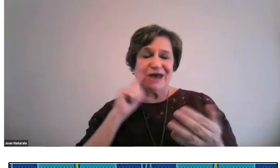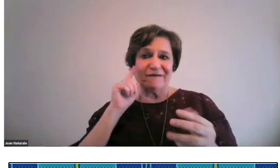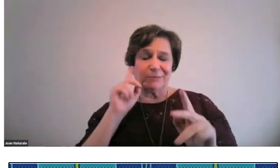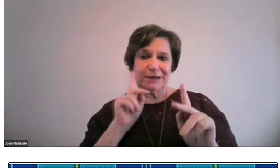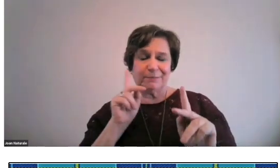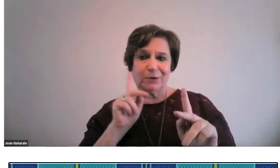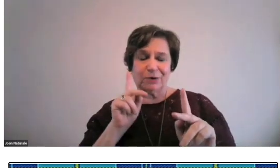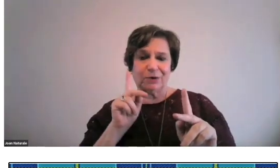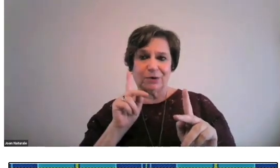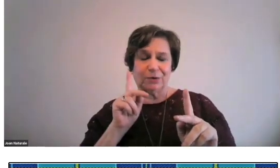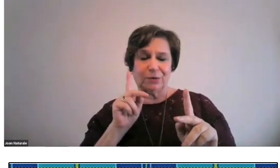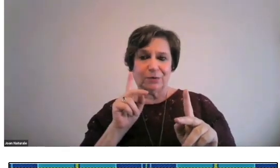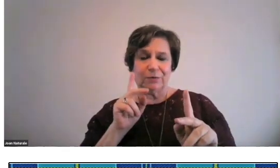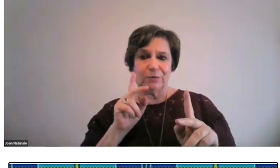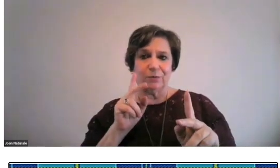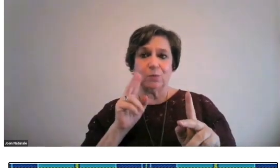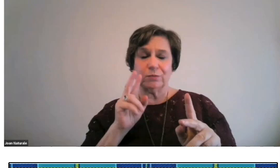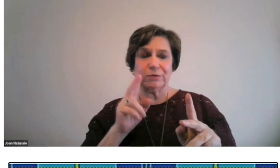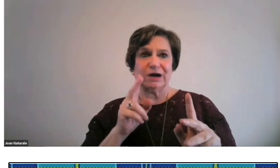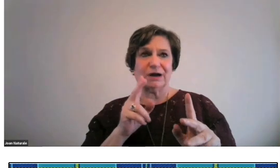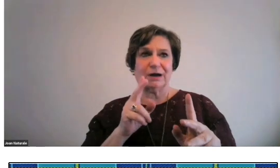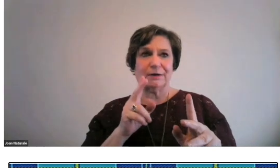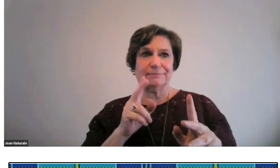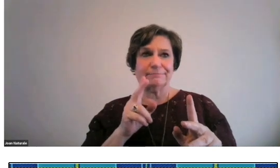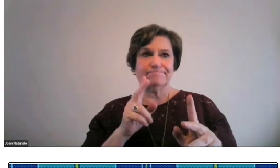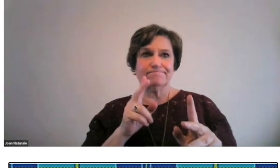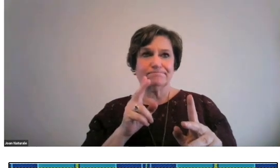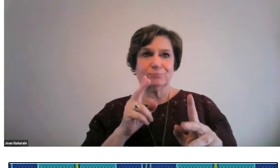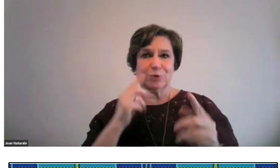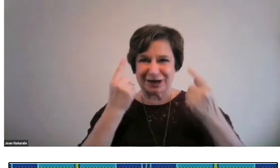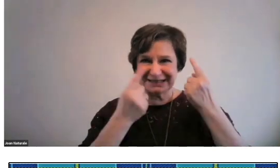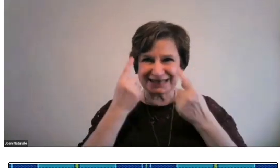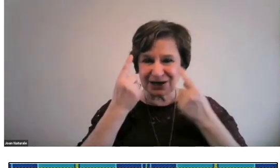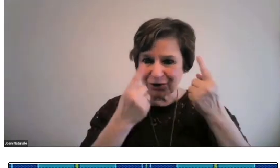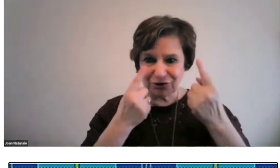Even though deaf people were considered imperfect.